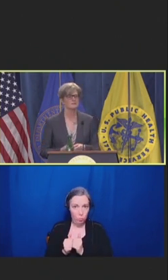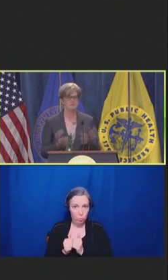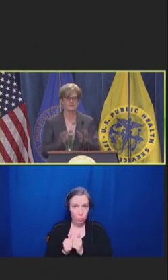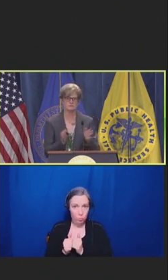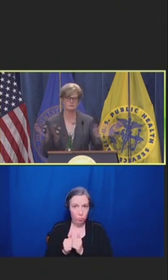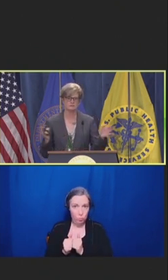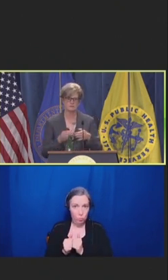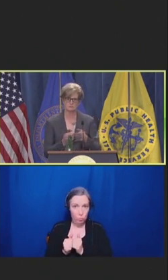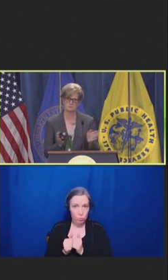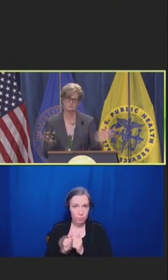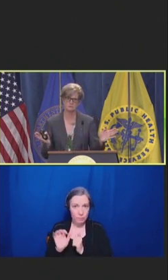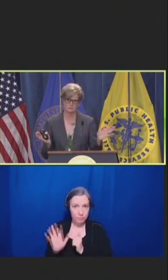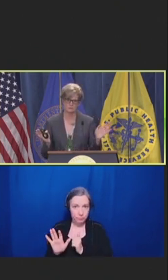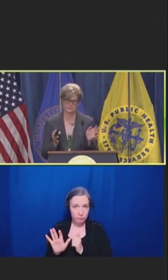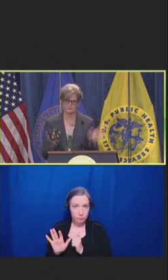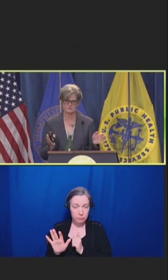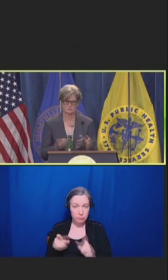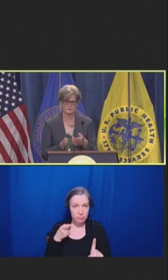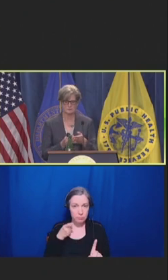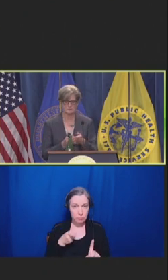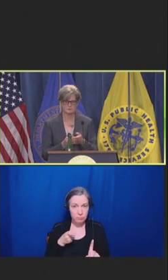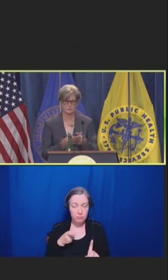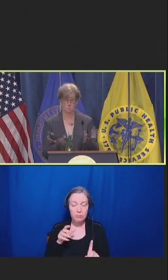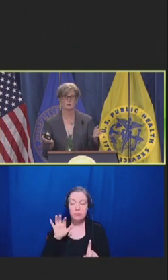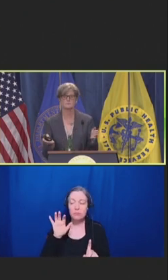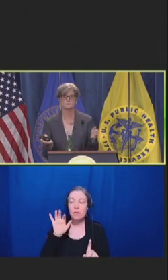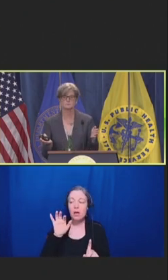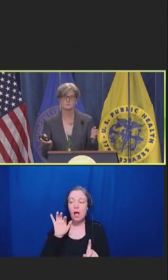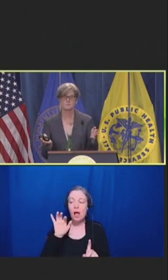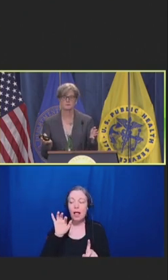Because that's a real point -- that's a real fork.